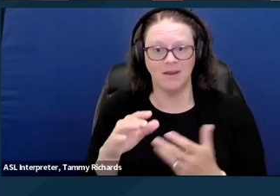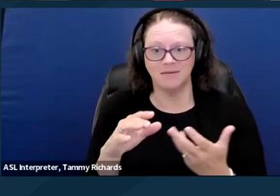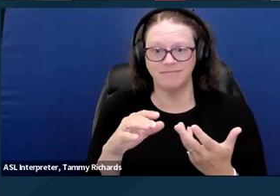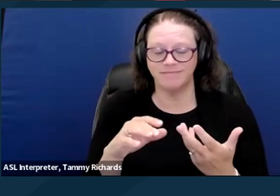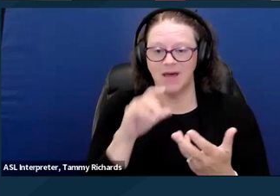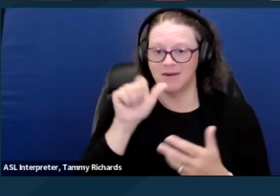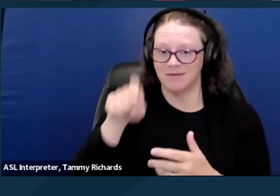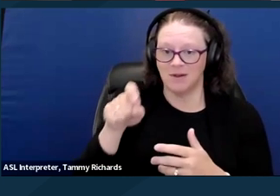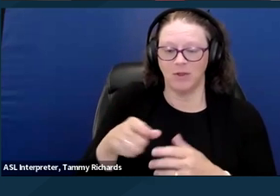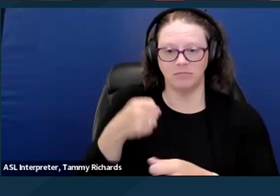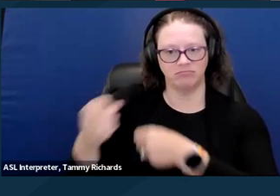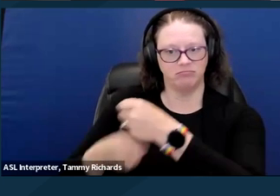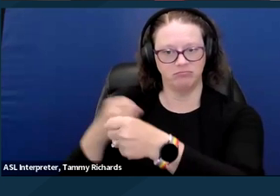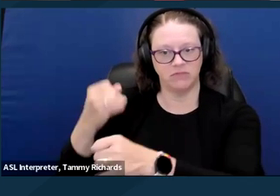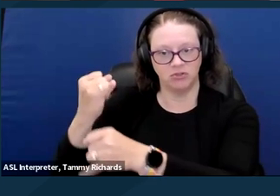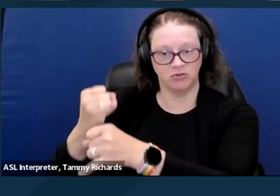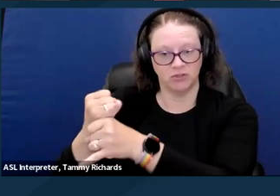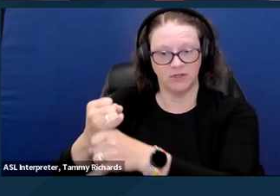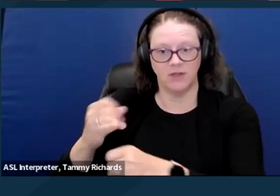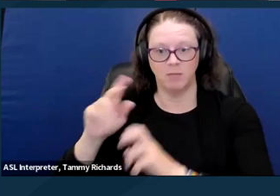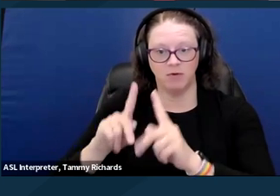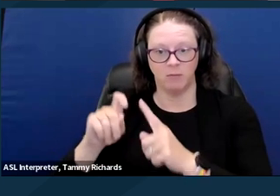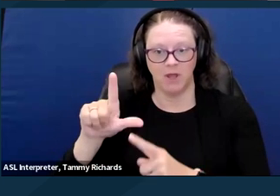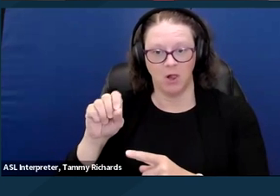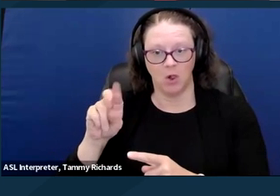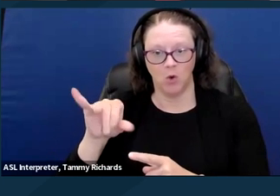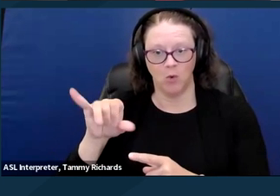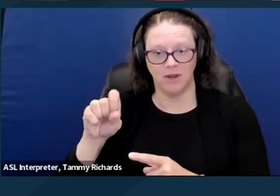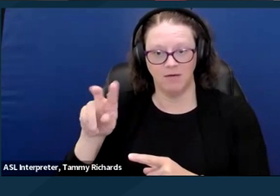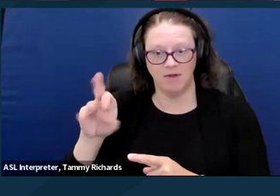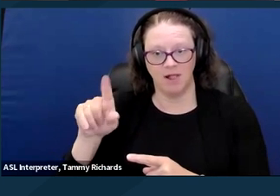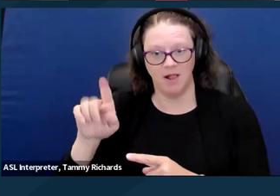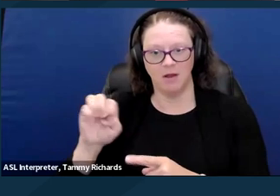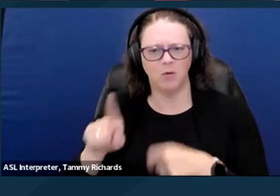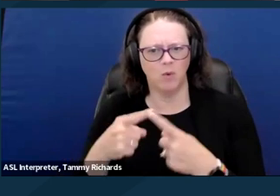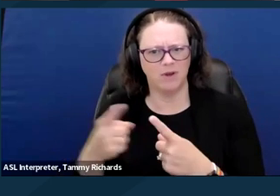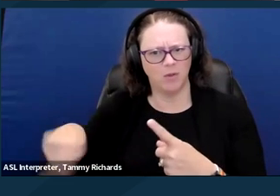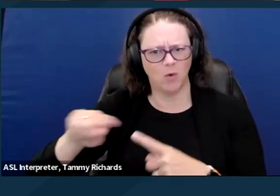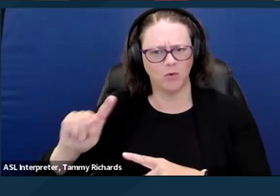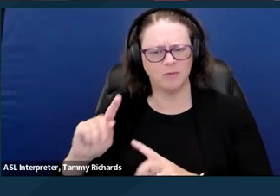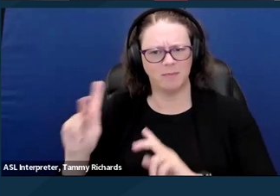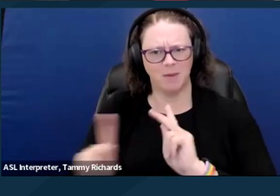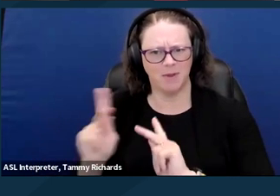when they should be providing mental health services in the community. That link is not on my slides,